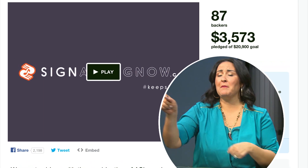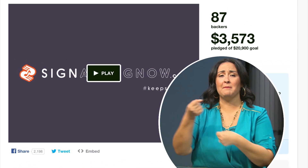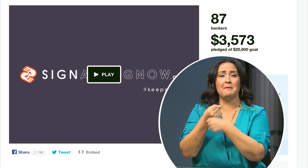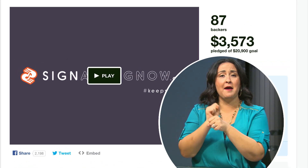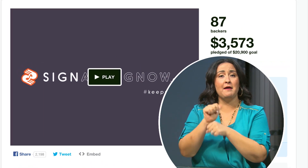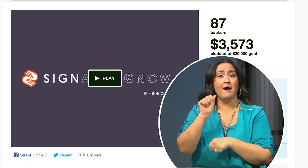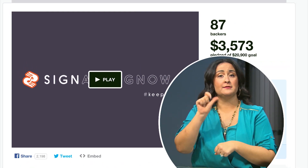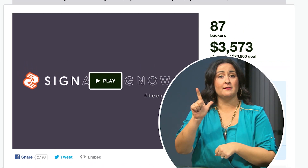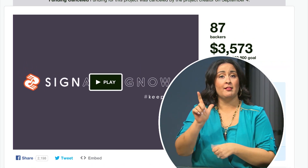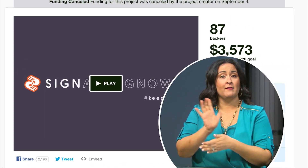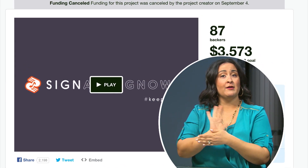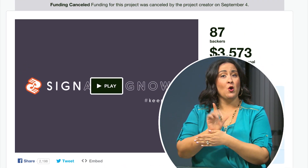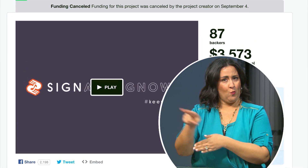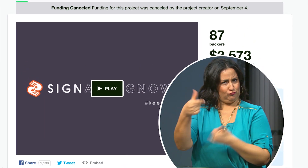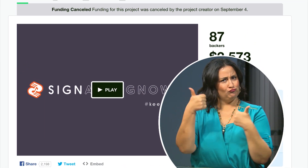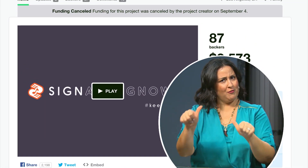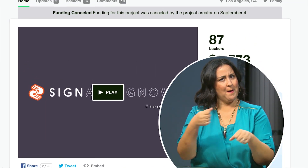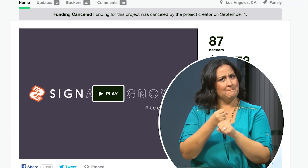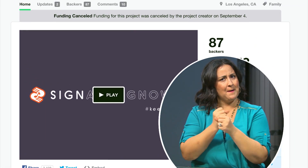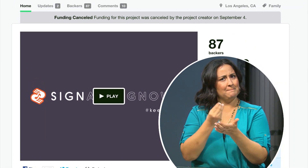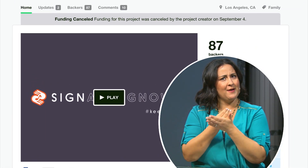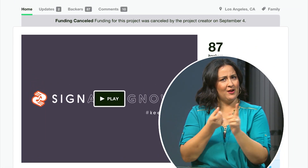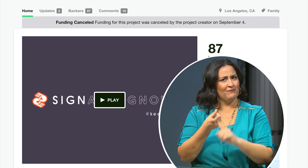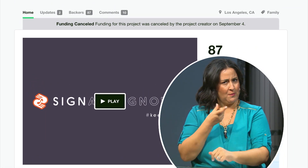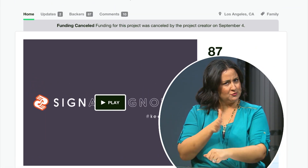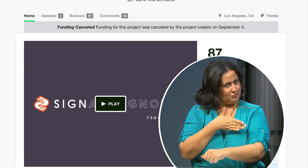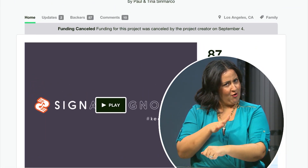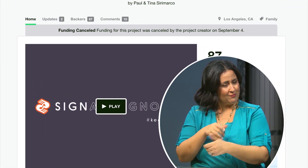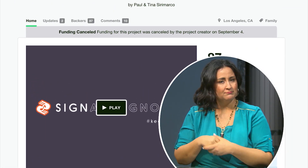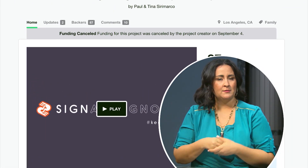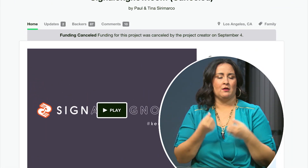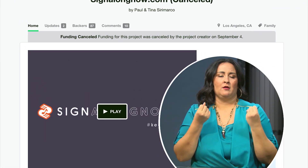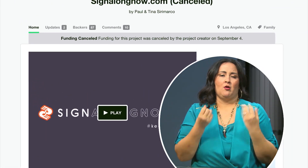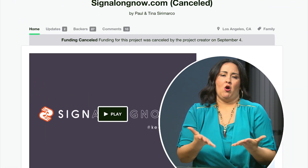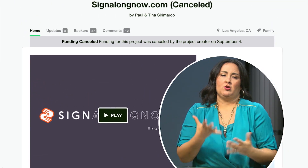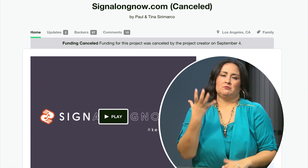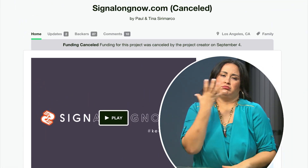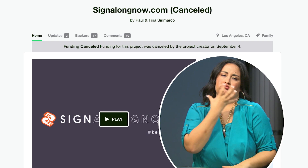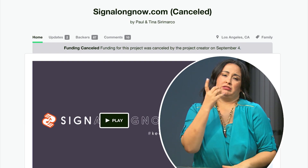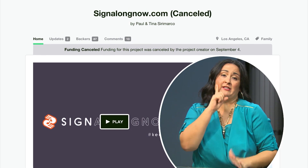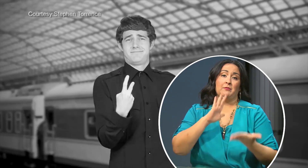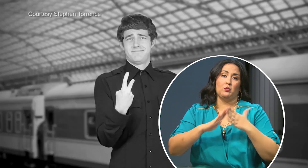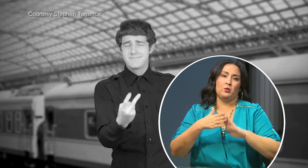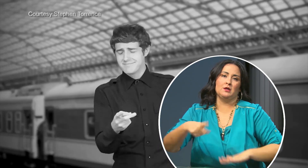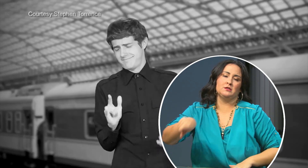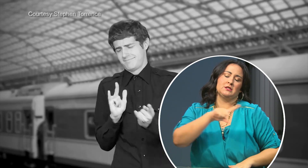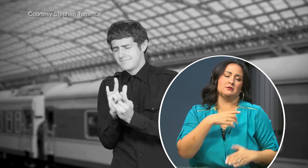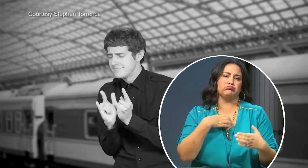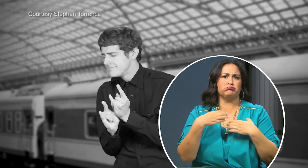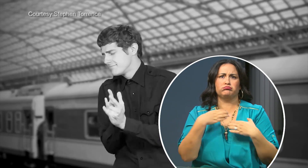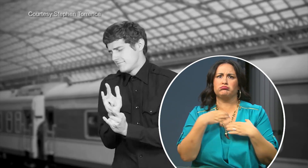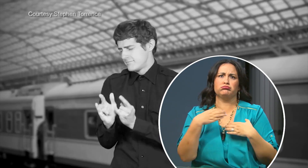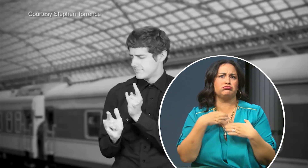music videos, who are trying to make a profit on the songs, it caused quite a bit of backlash in the signing